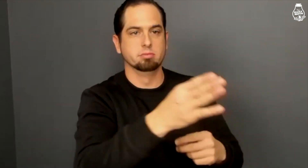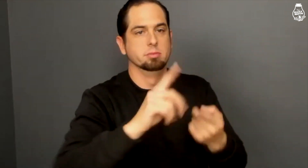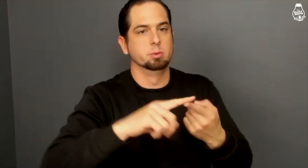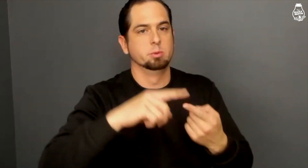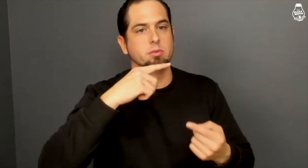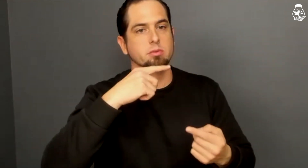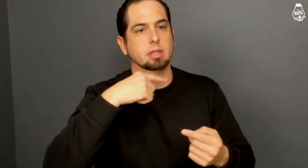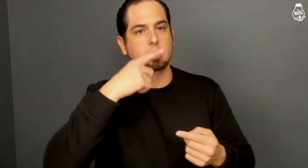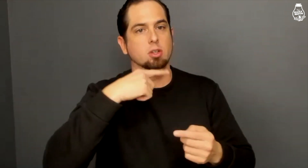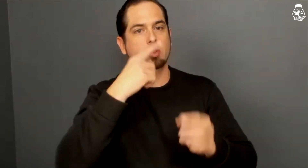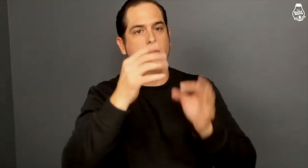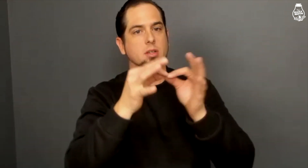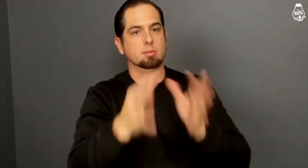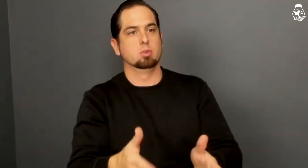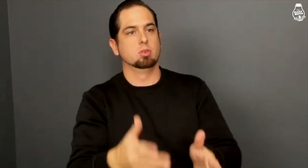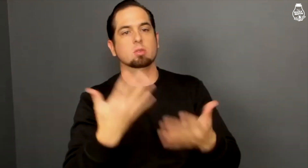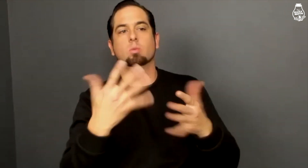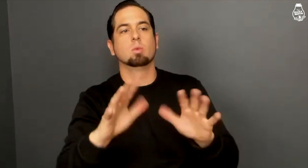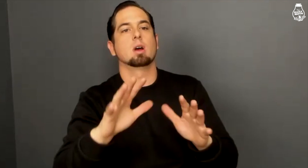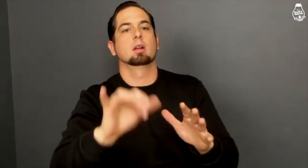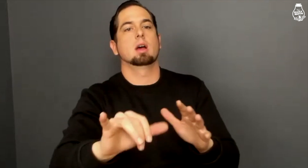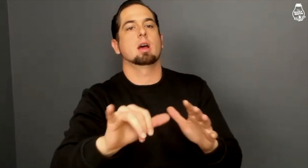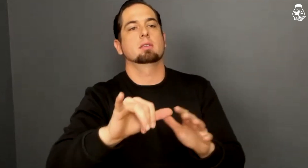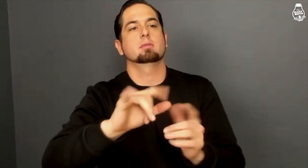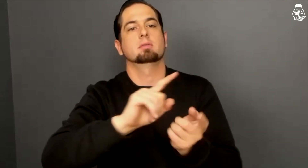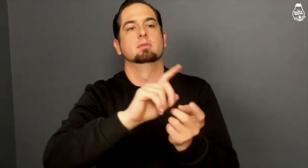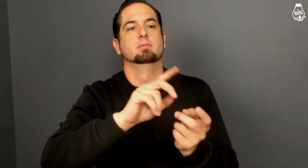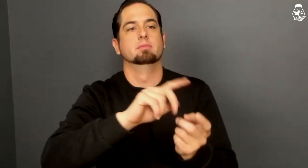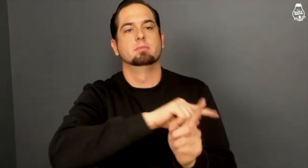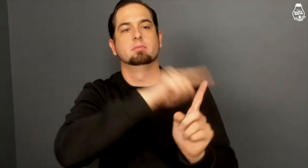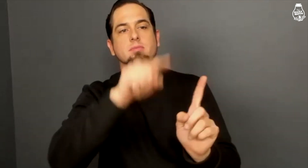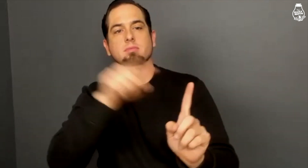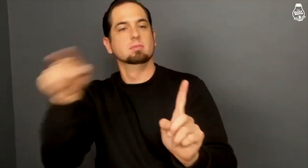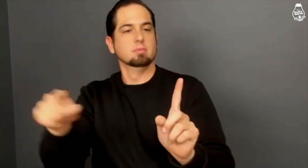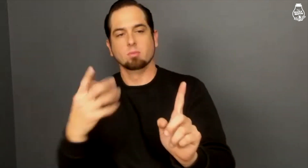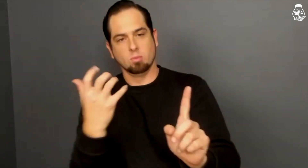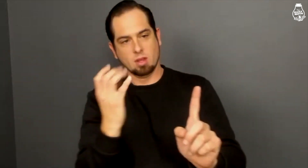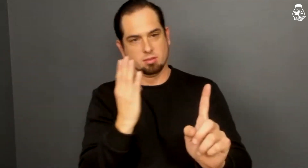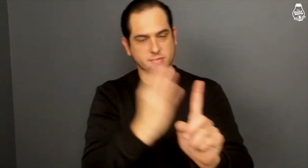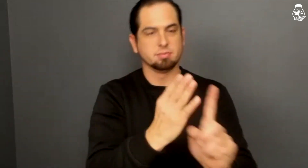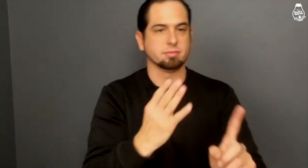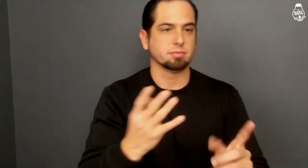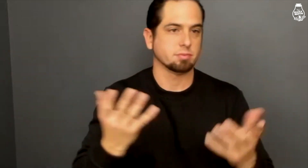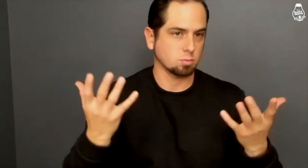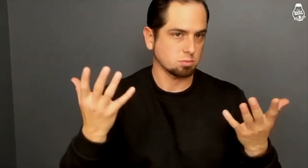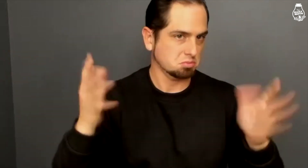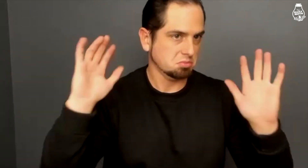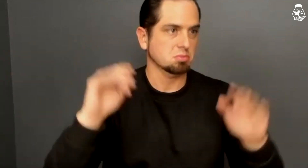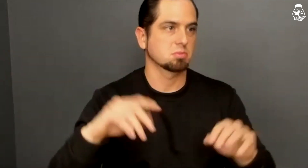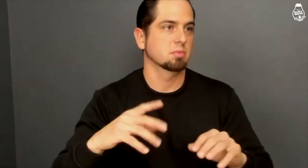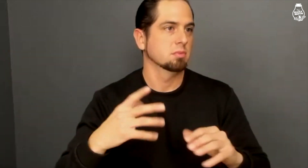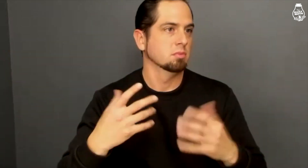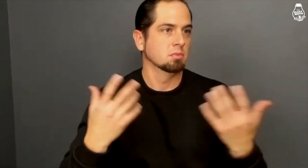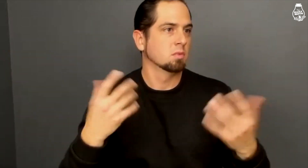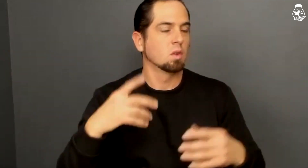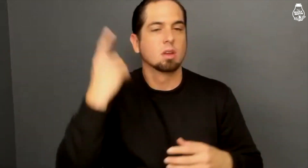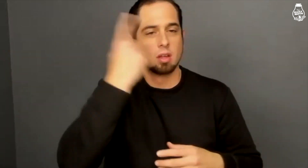information directly from hearing interpreters. He didn't want the translation process.